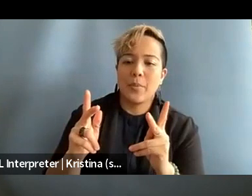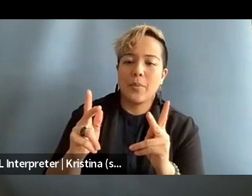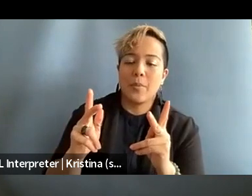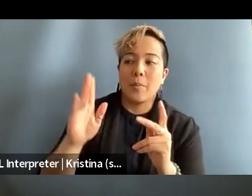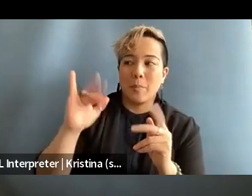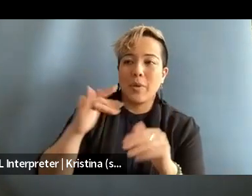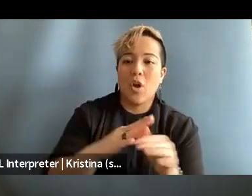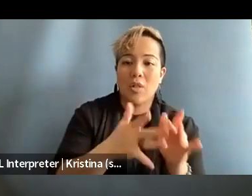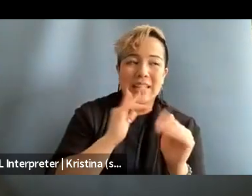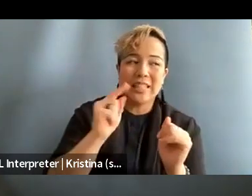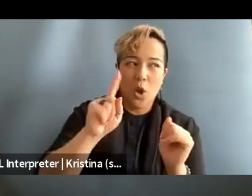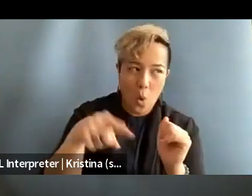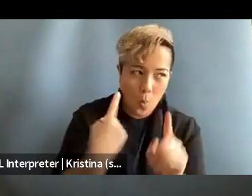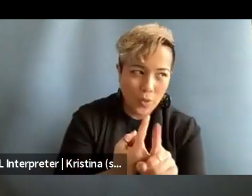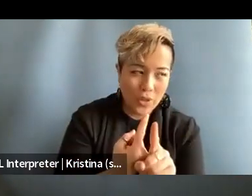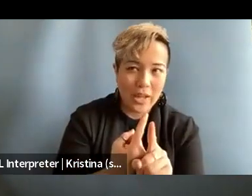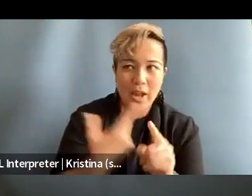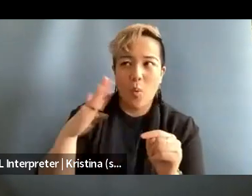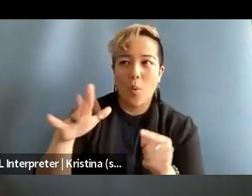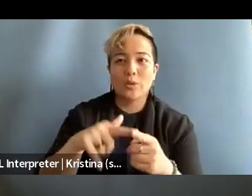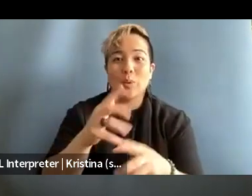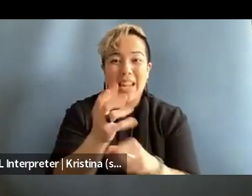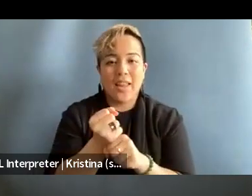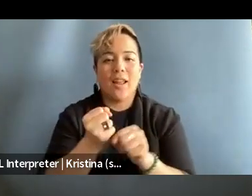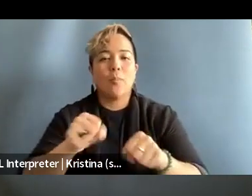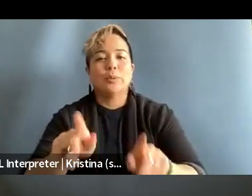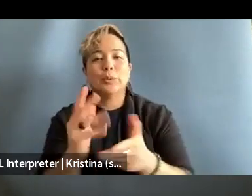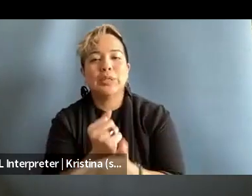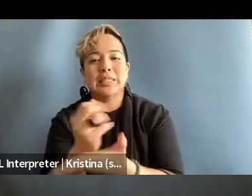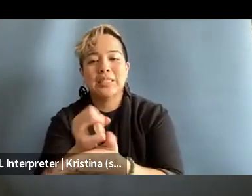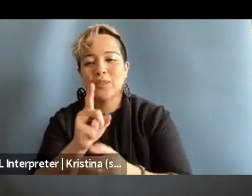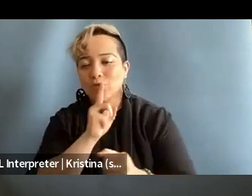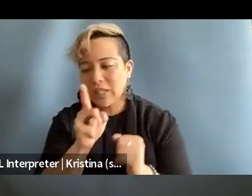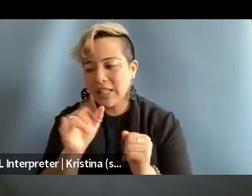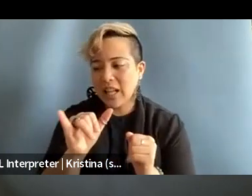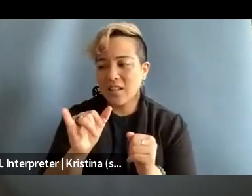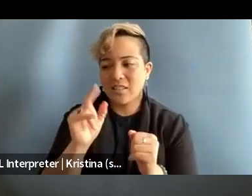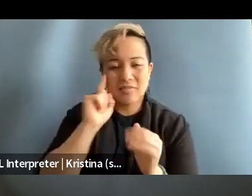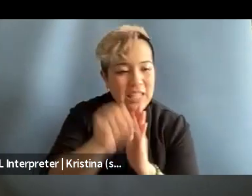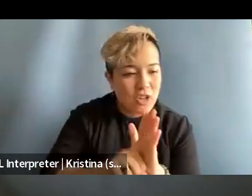the like being online is the only way to get opportunities. So it's really like ingrained in the culture,